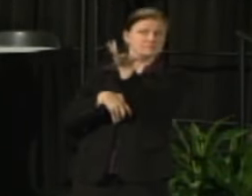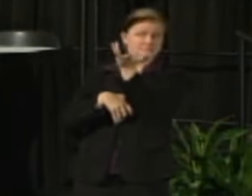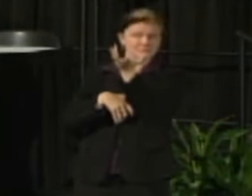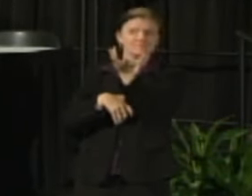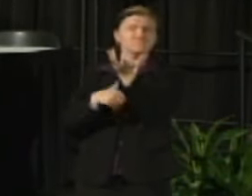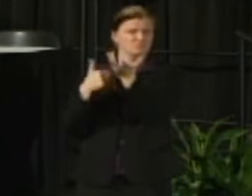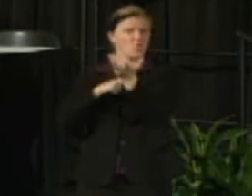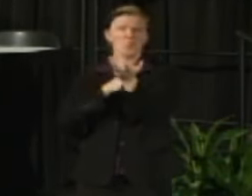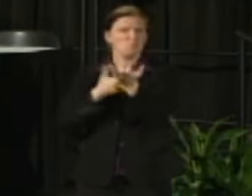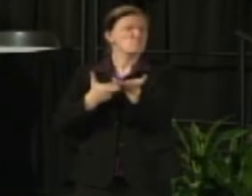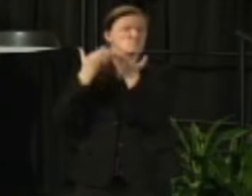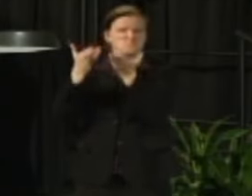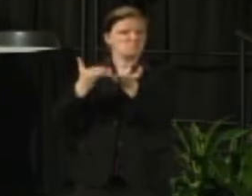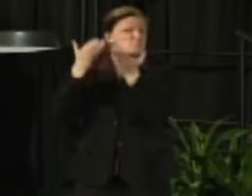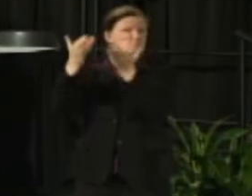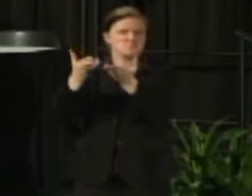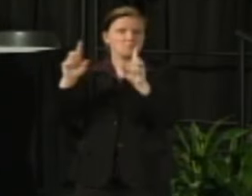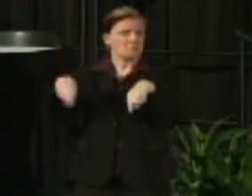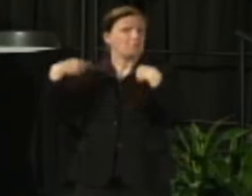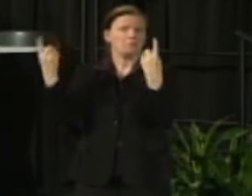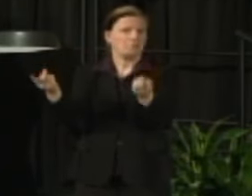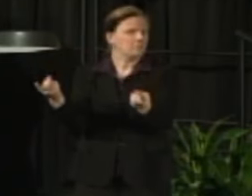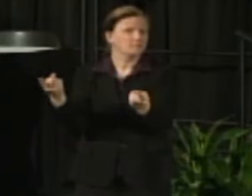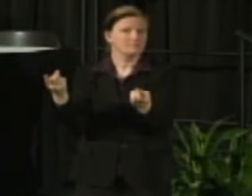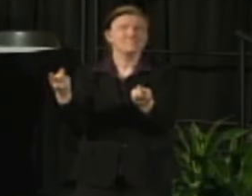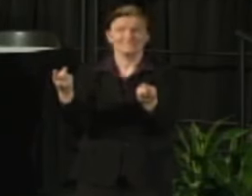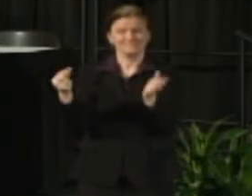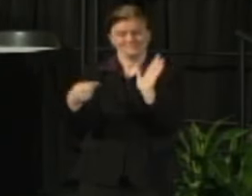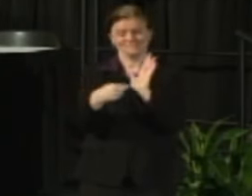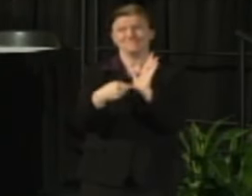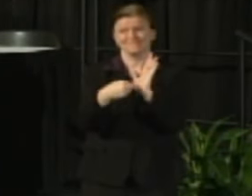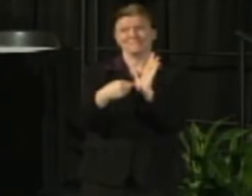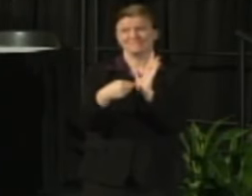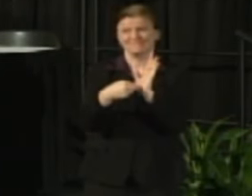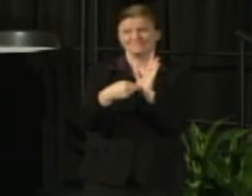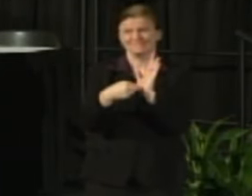So we have that document and we can basically say here's the effect of past cuts.